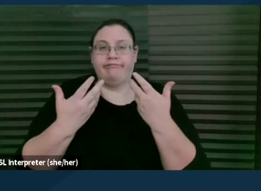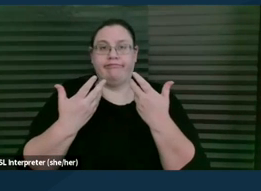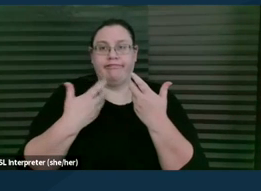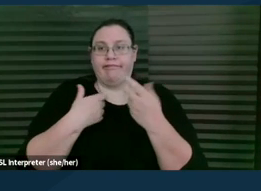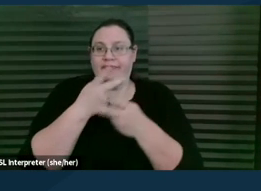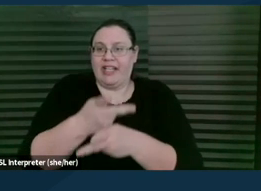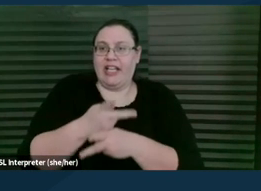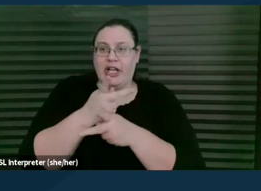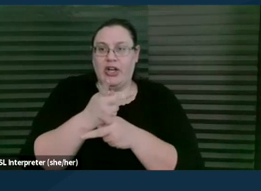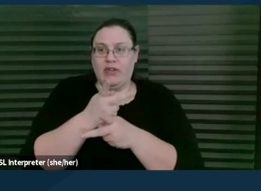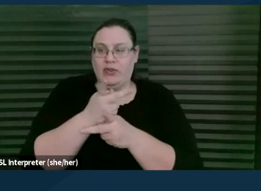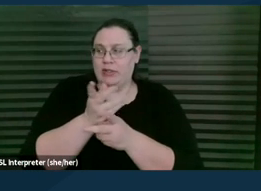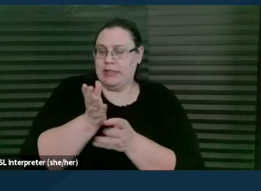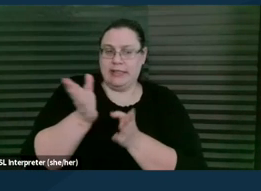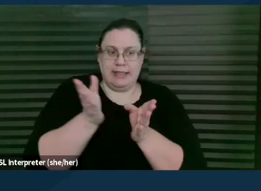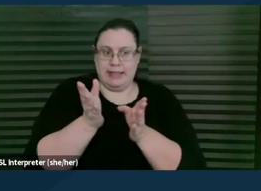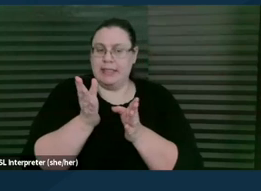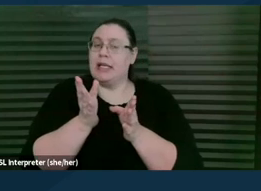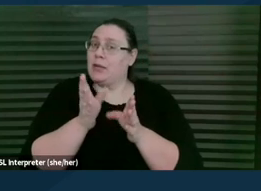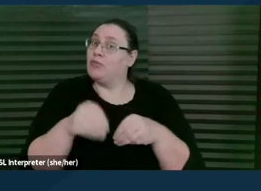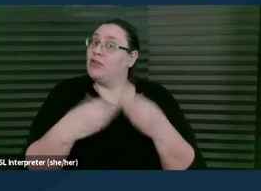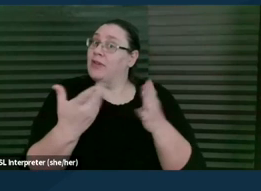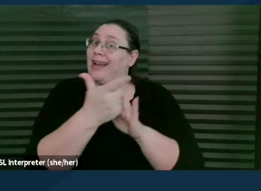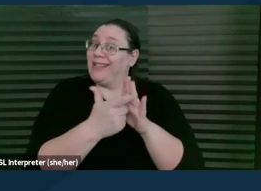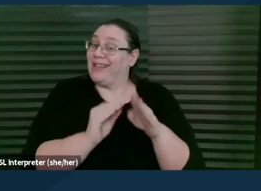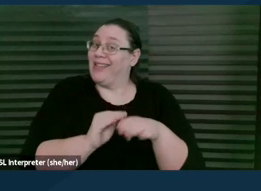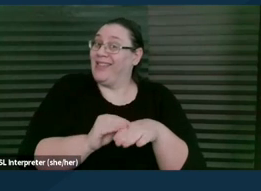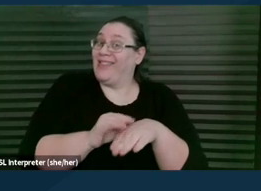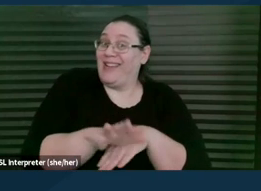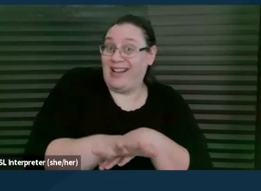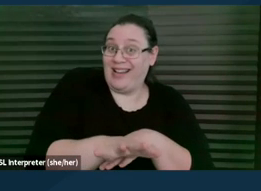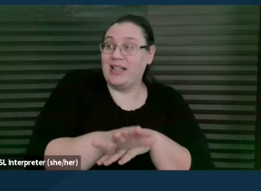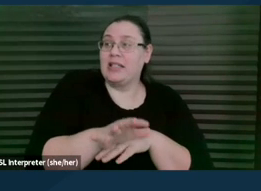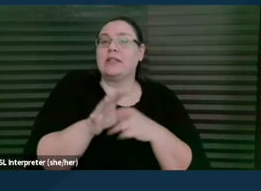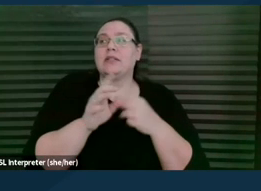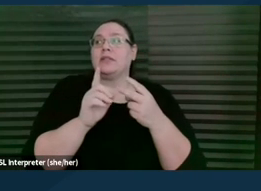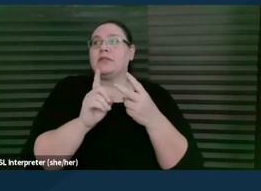between providing legal advice and providing parents with knowledge